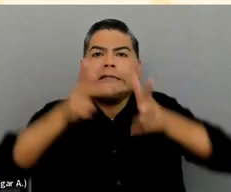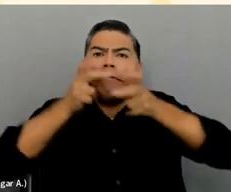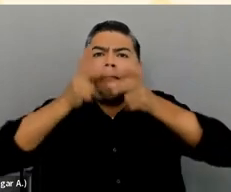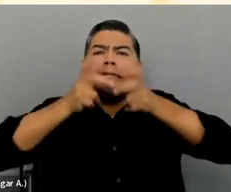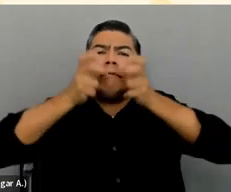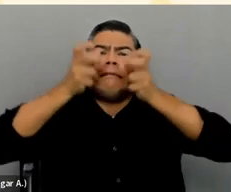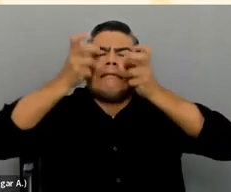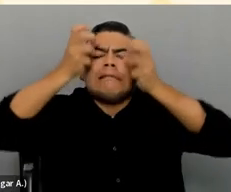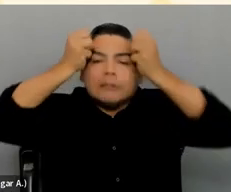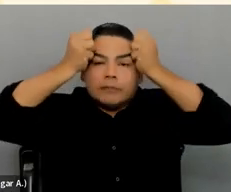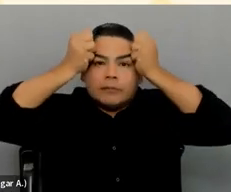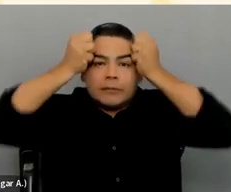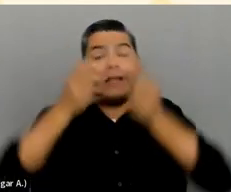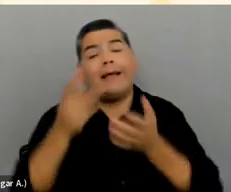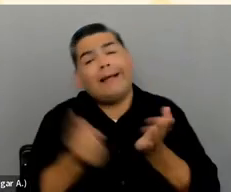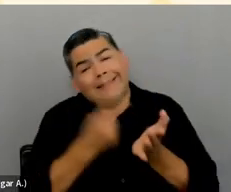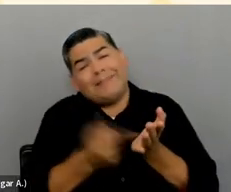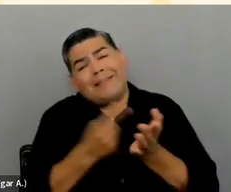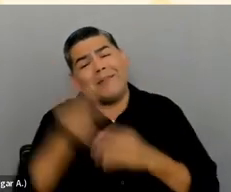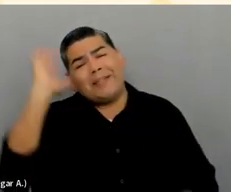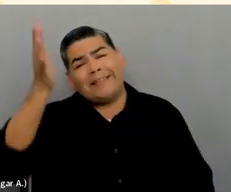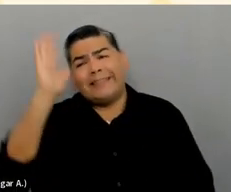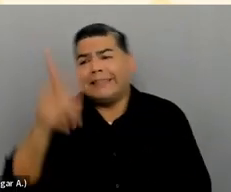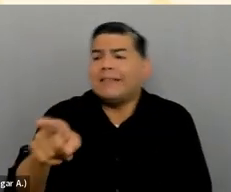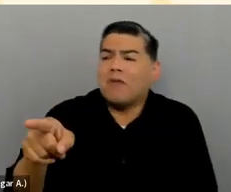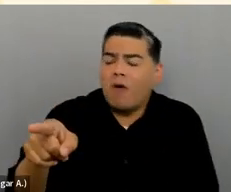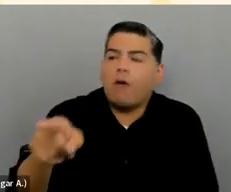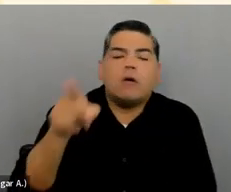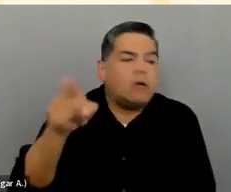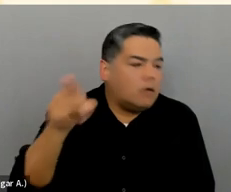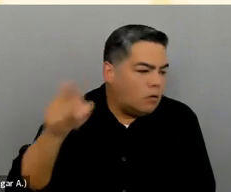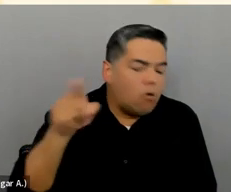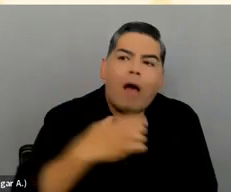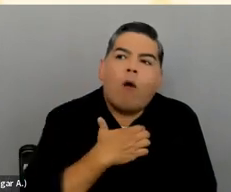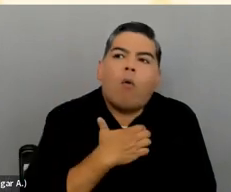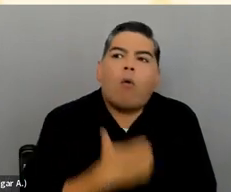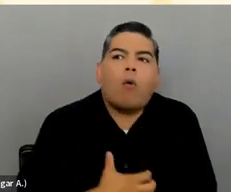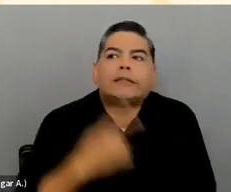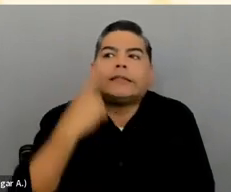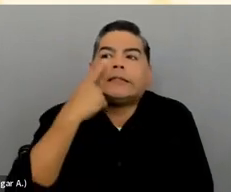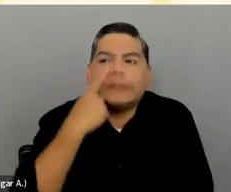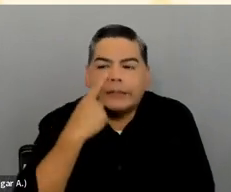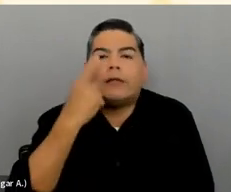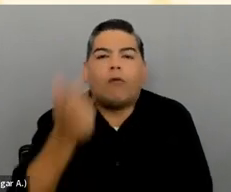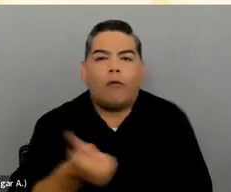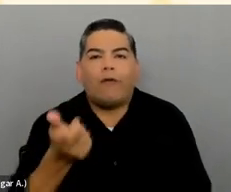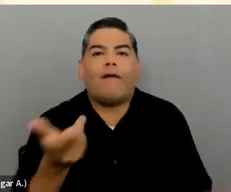Plus, there's some presentations that would be great to watch again. So why not? Why wouldn't you?